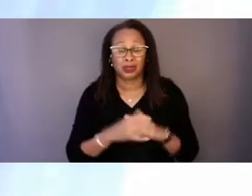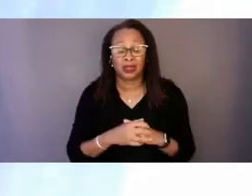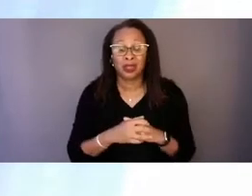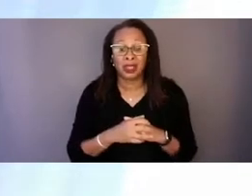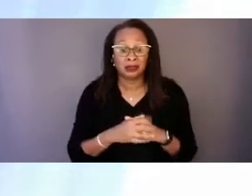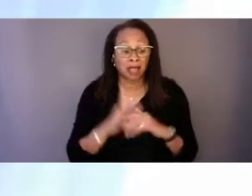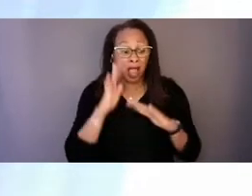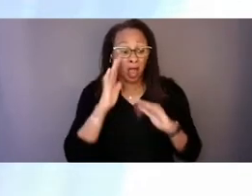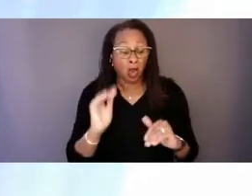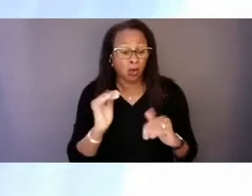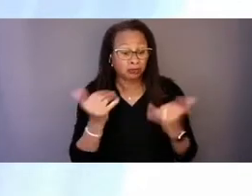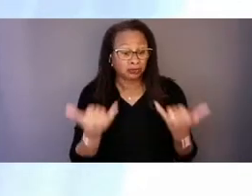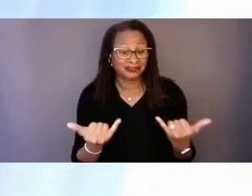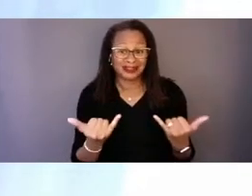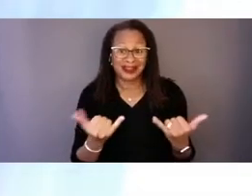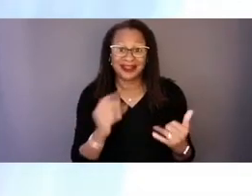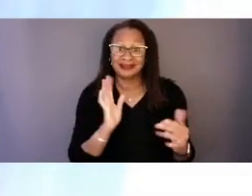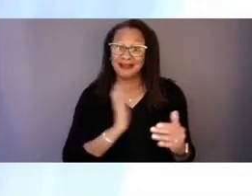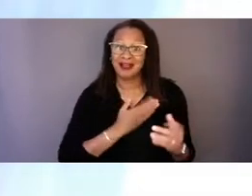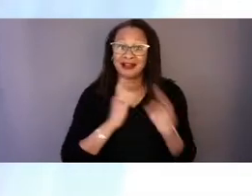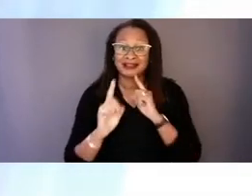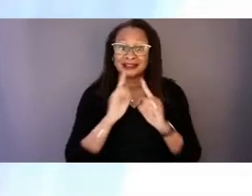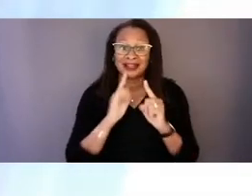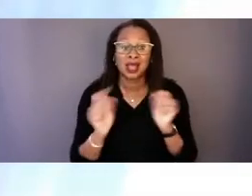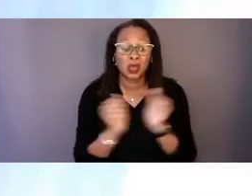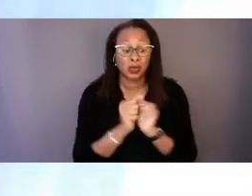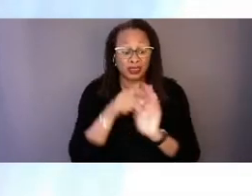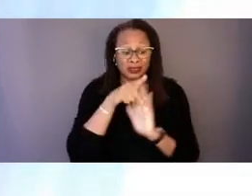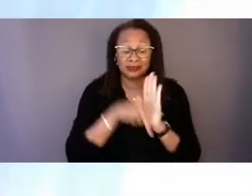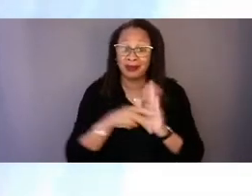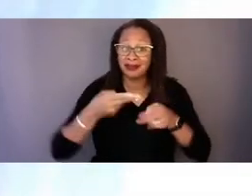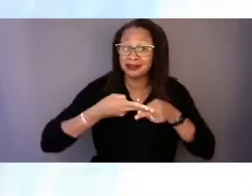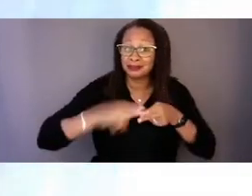along with this crucial policy brief that is published,